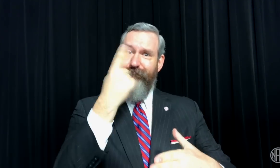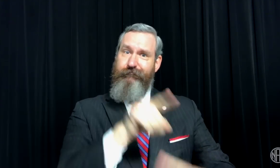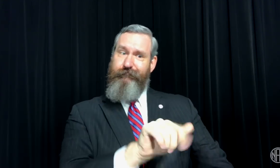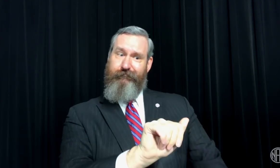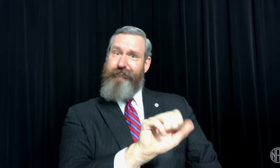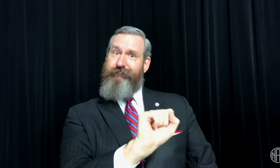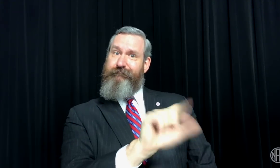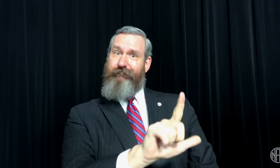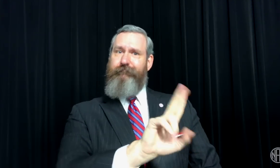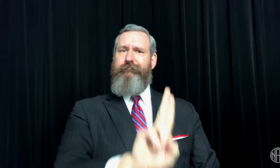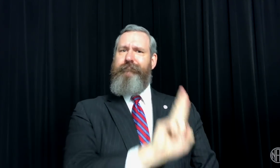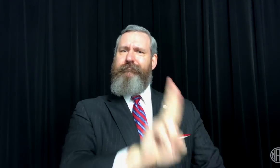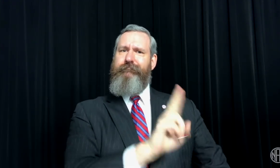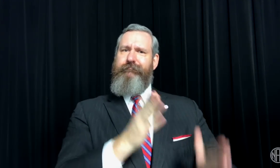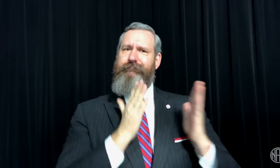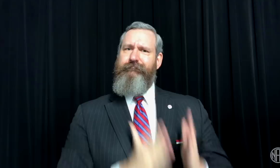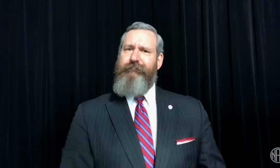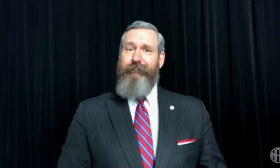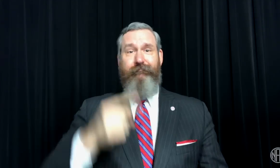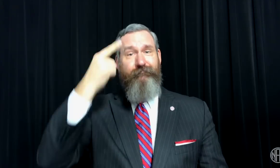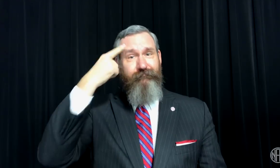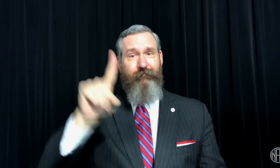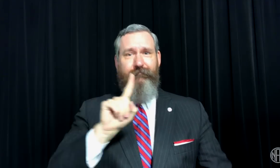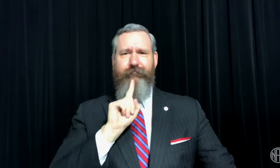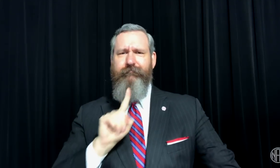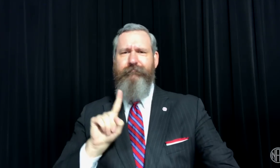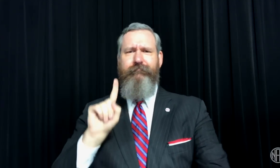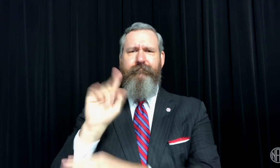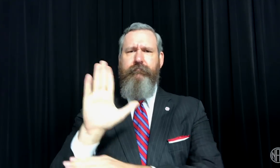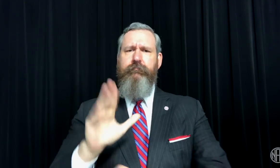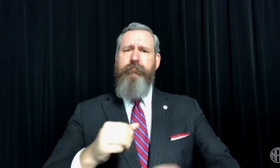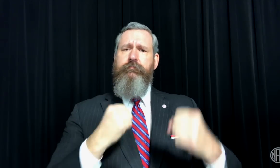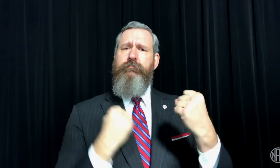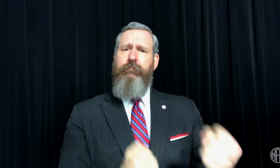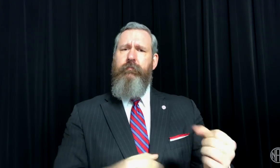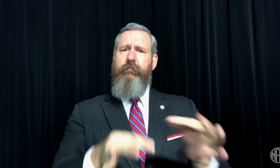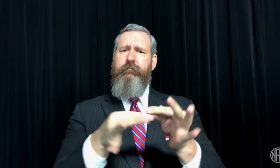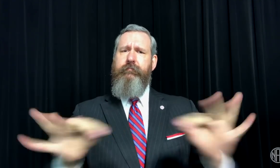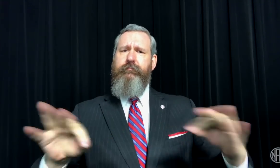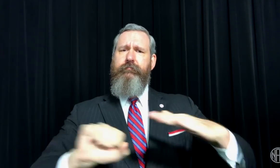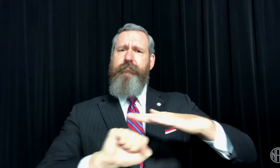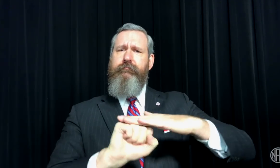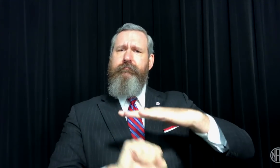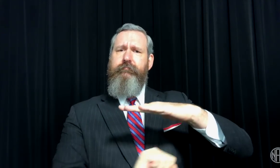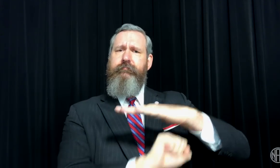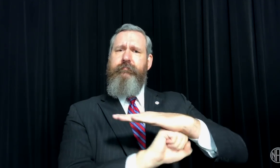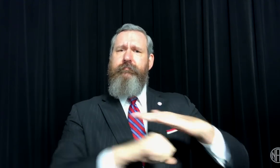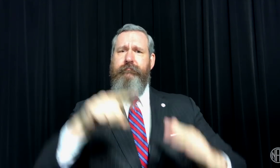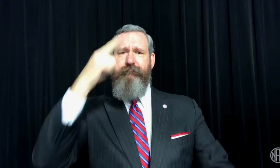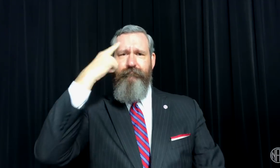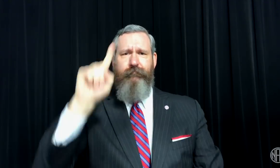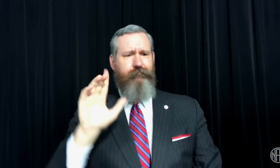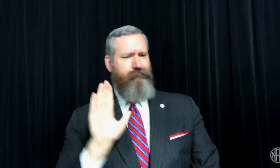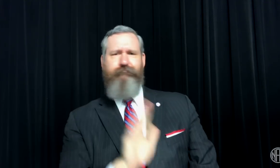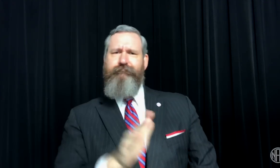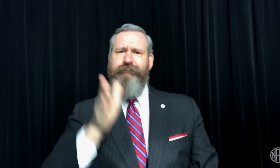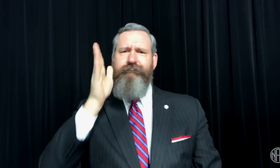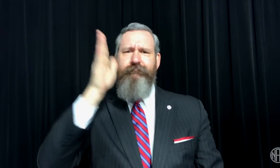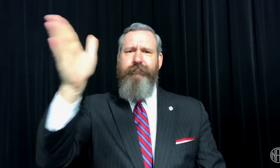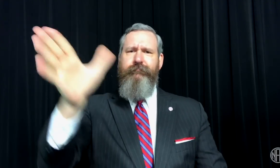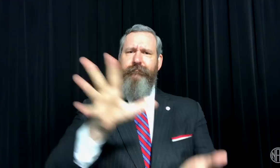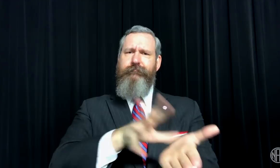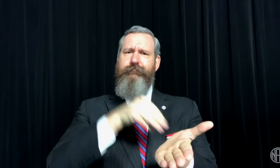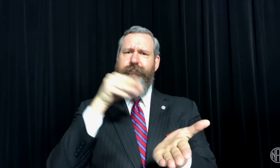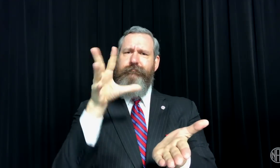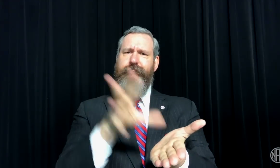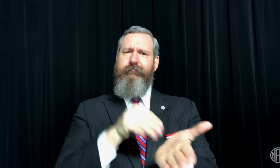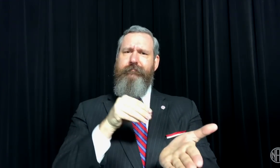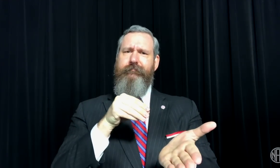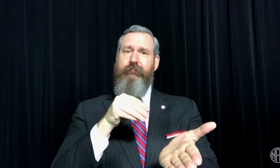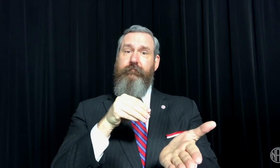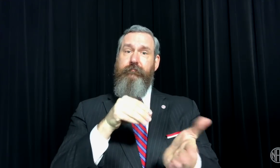ASL users to ensure a strong language foundation for future learning.”